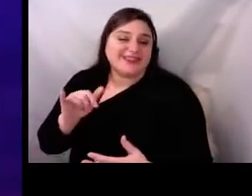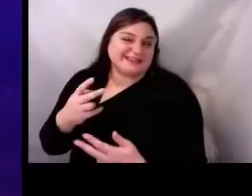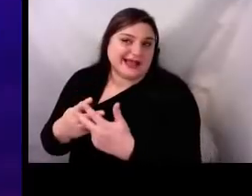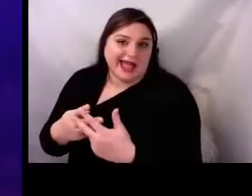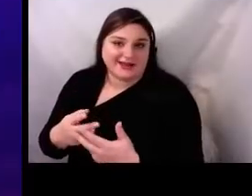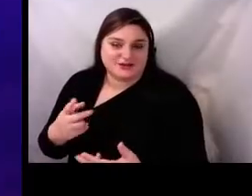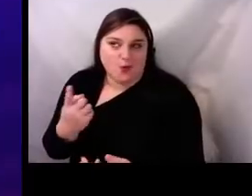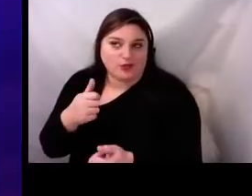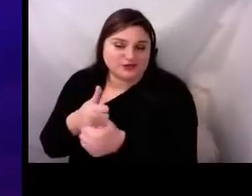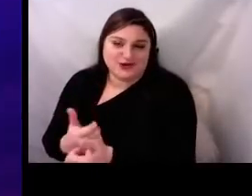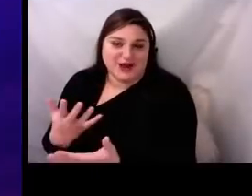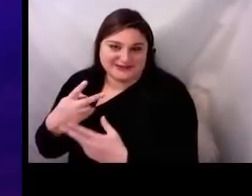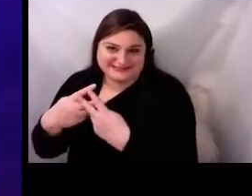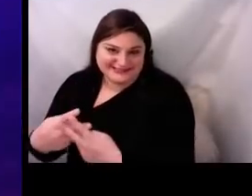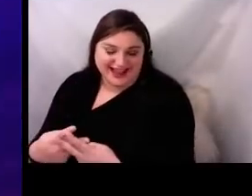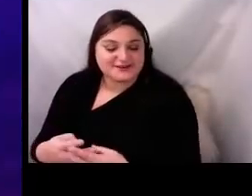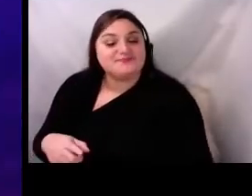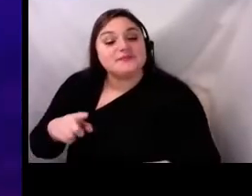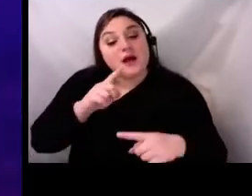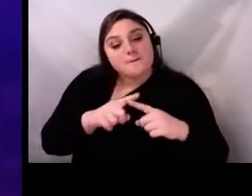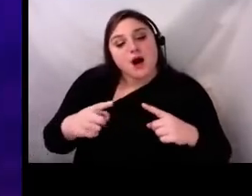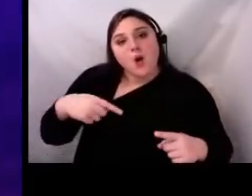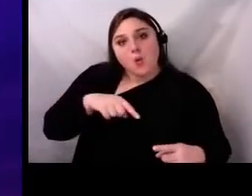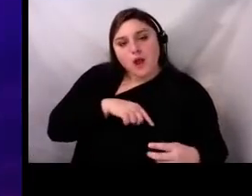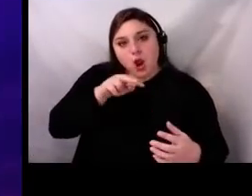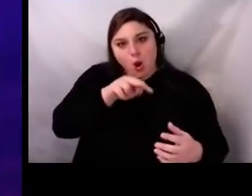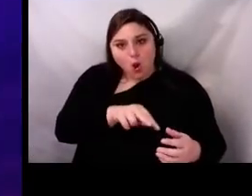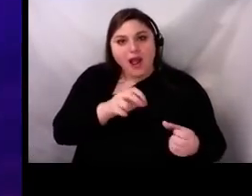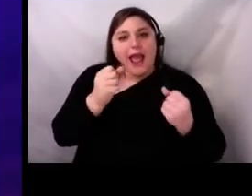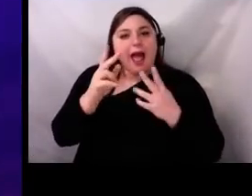But! Taking the number of people involved and dividing that by our